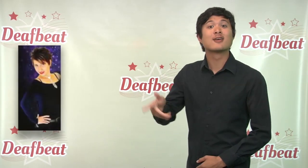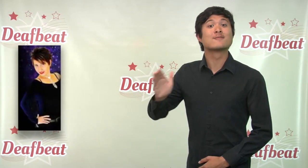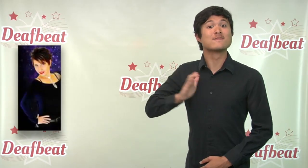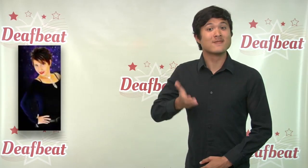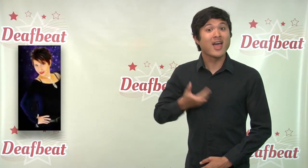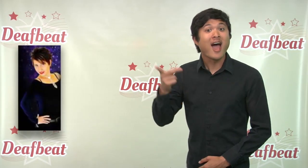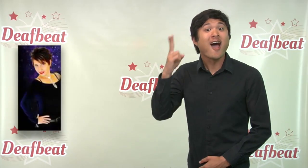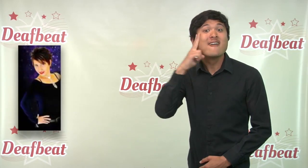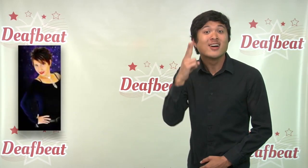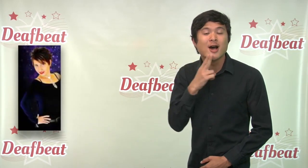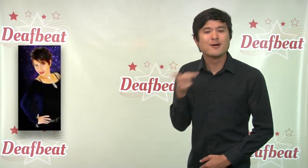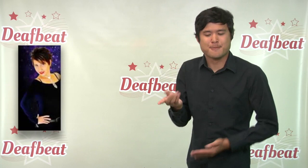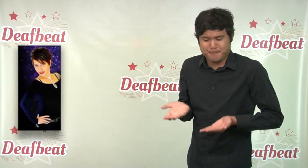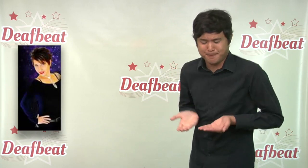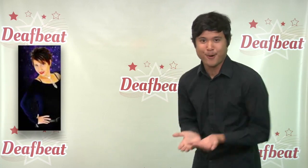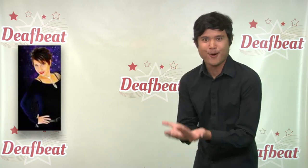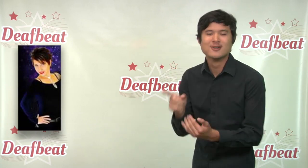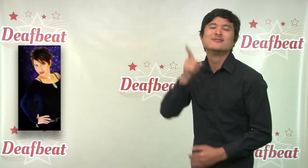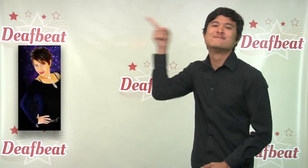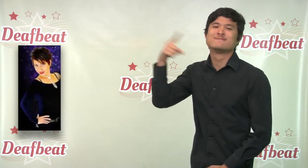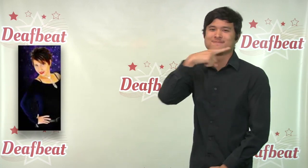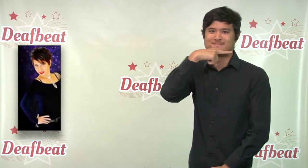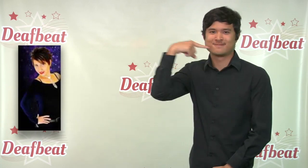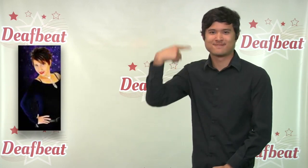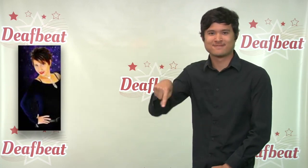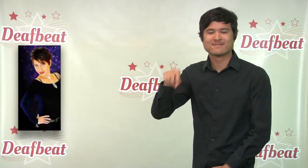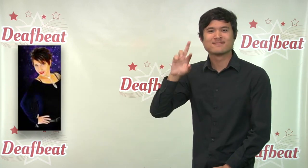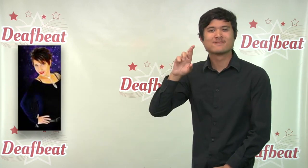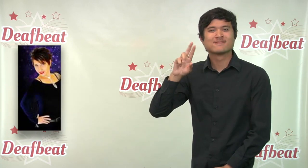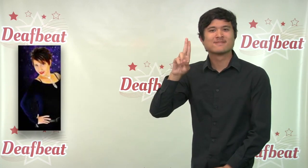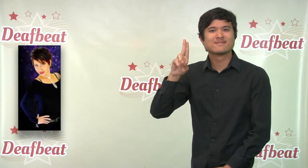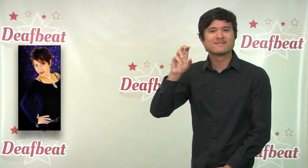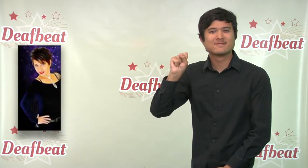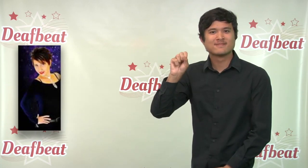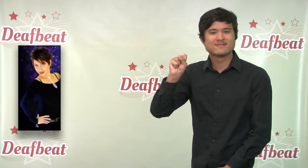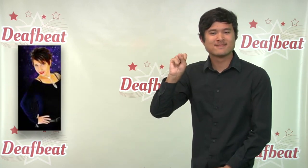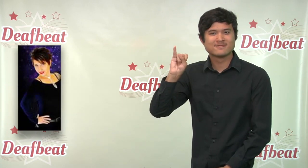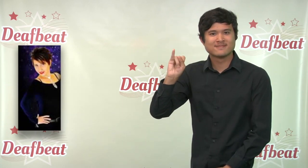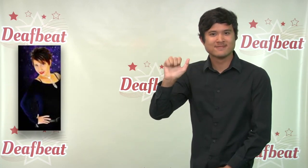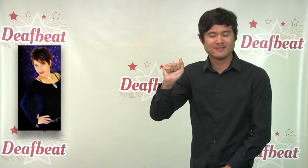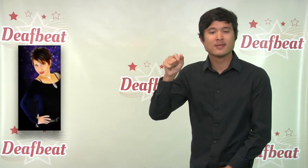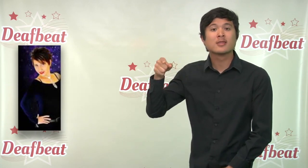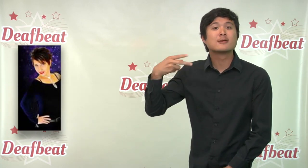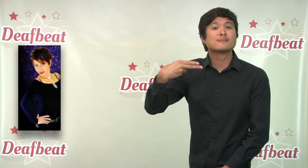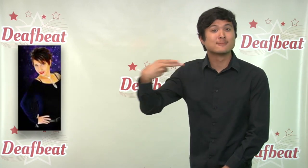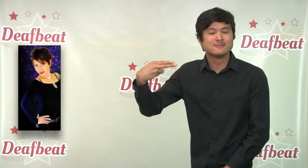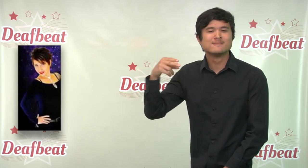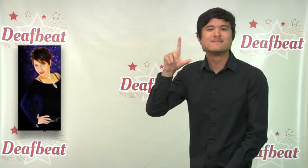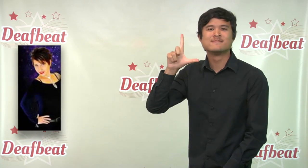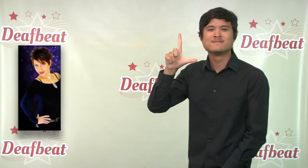Liliana Morgan, who was born in Russia, is